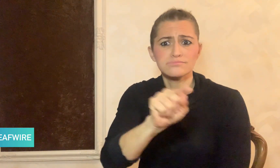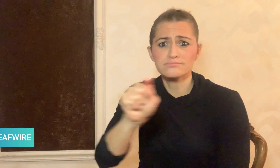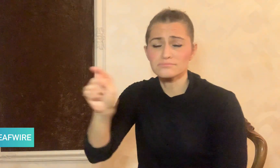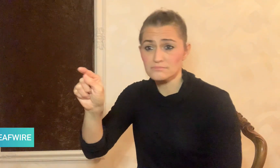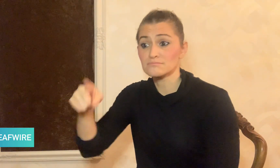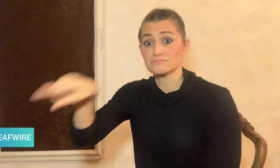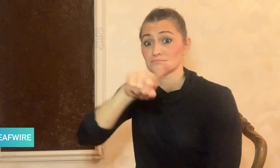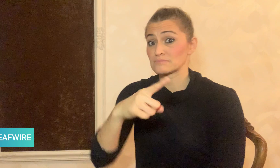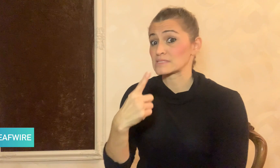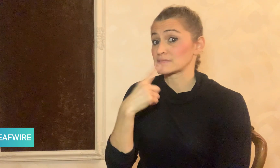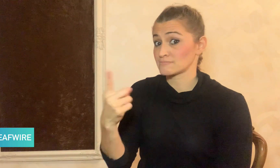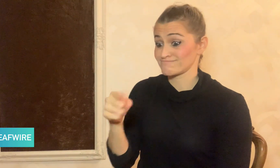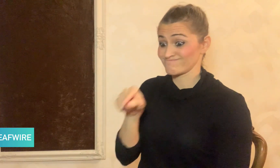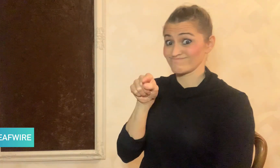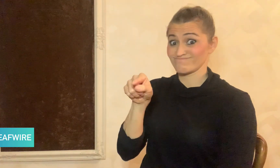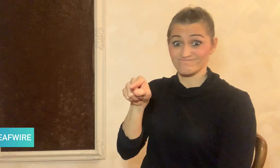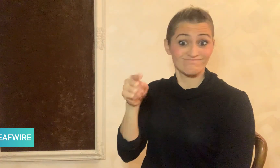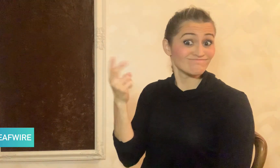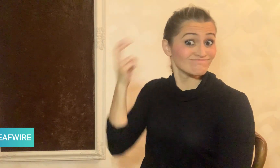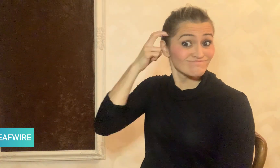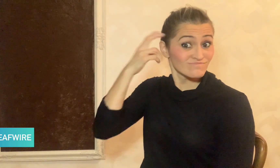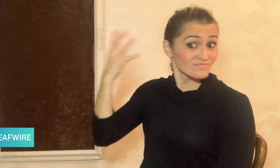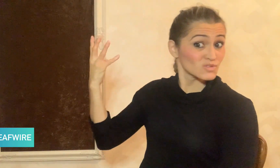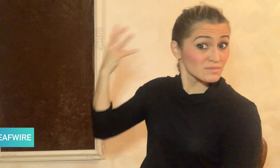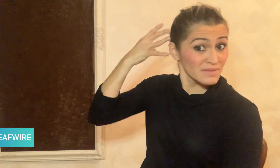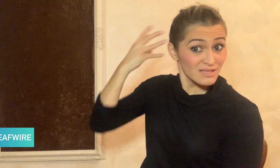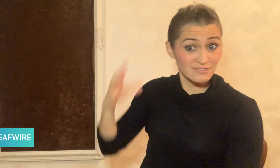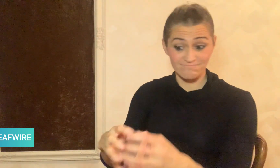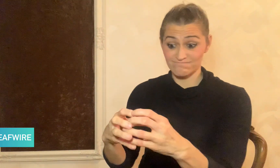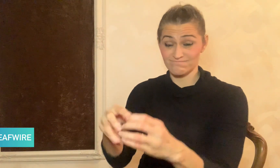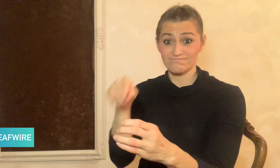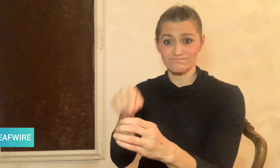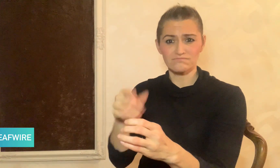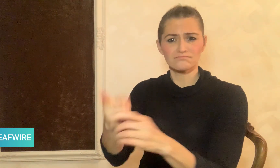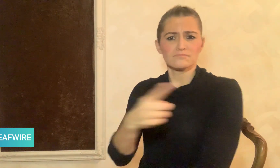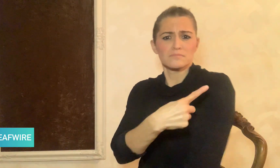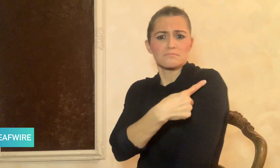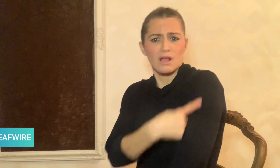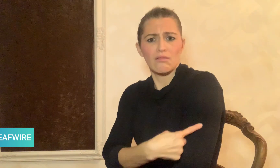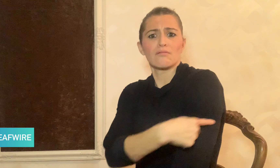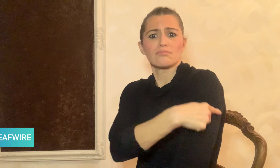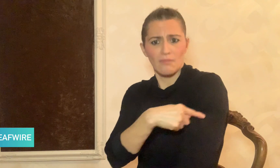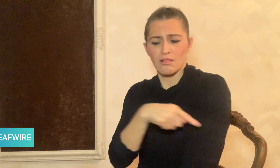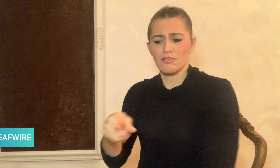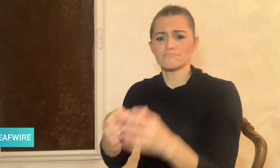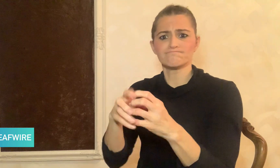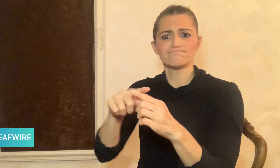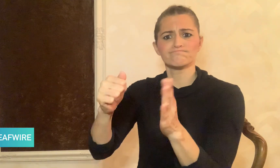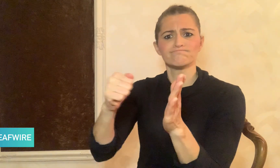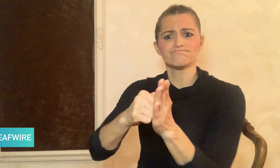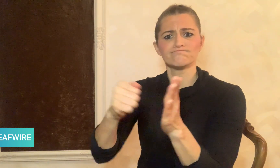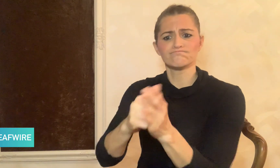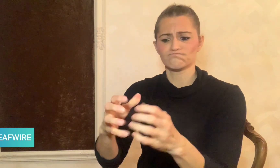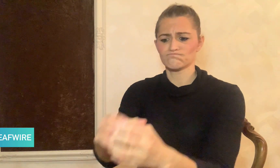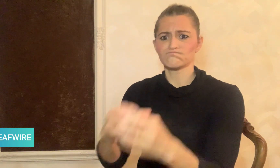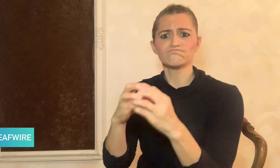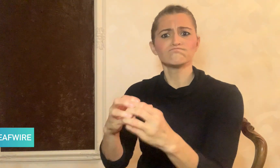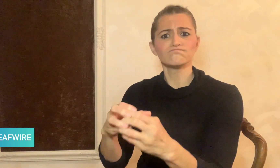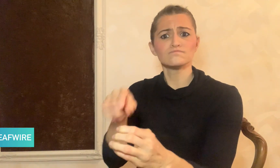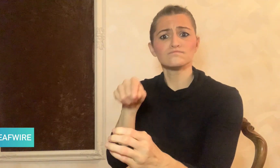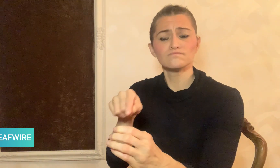in the hearing world. Cochlear implant companies say CIs